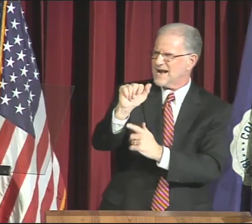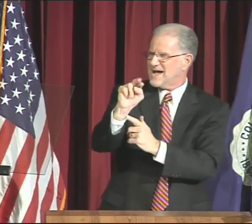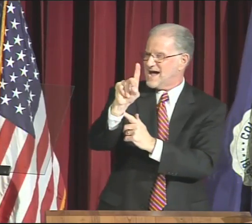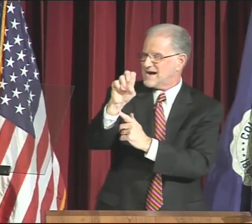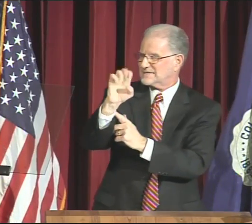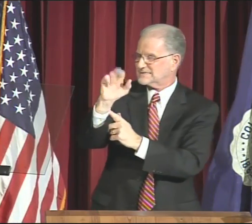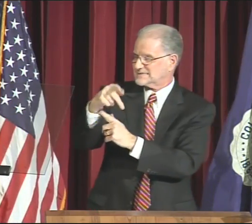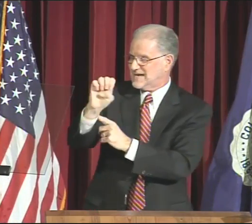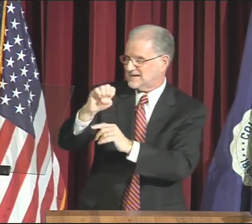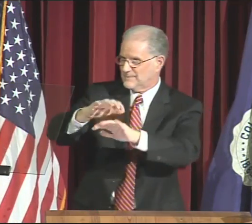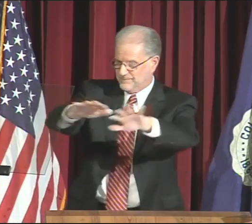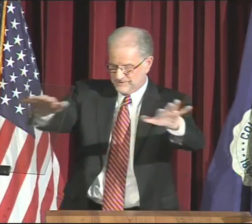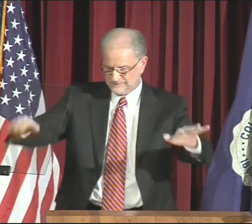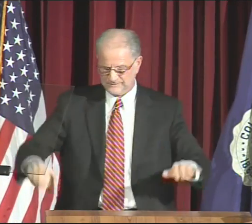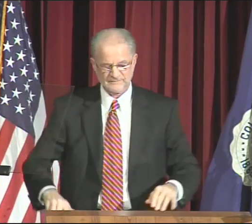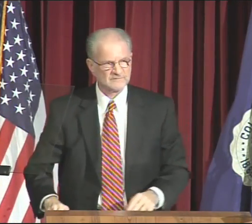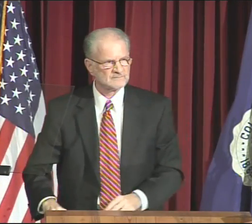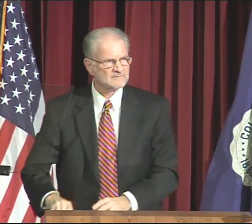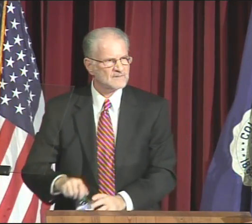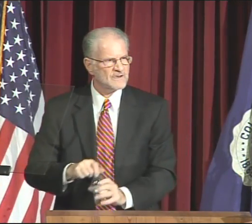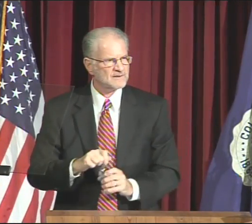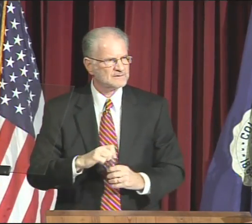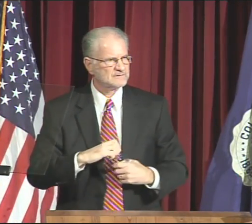helping to reshape the Washington landscape.